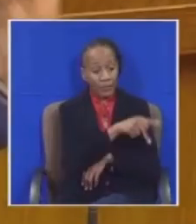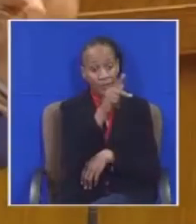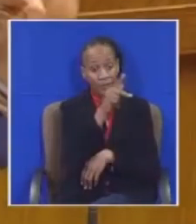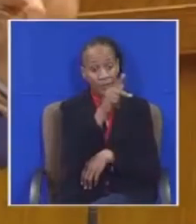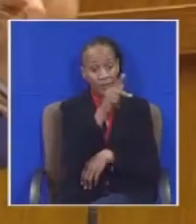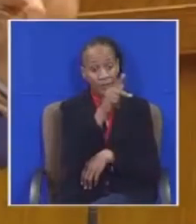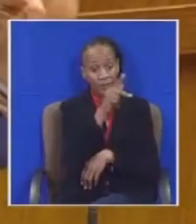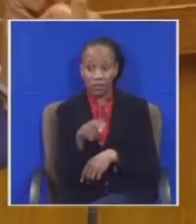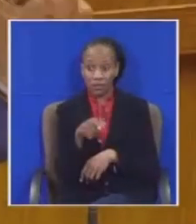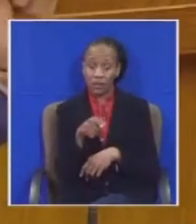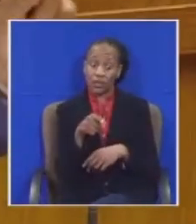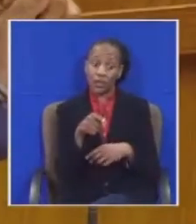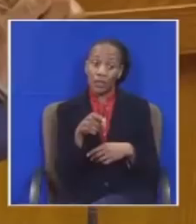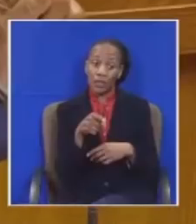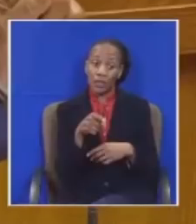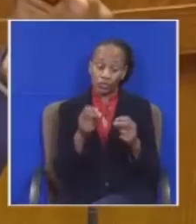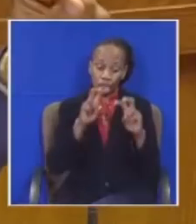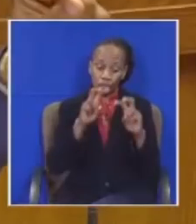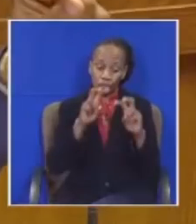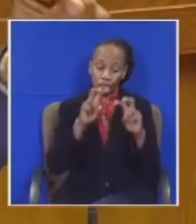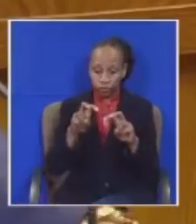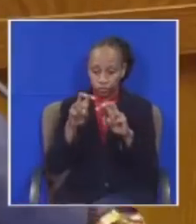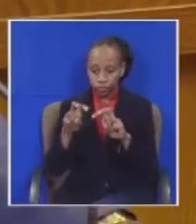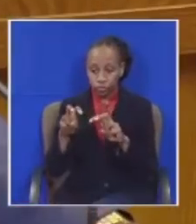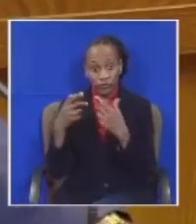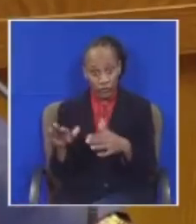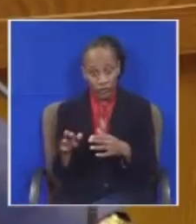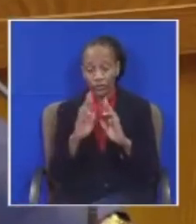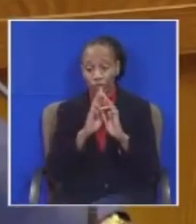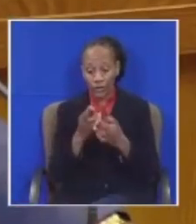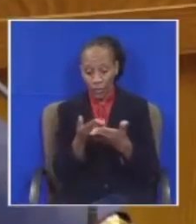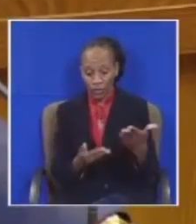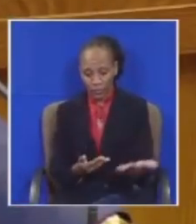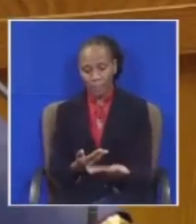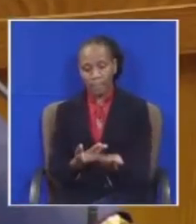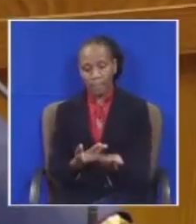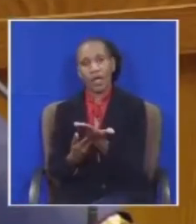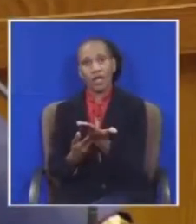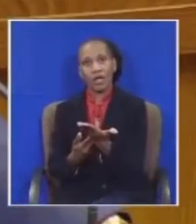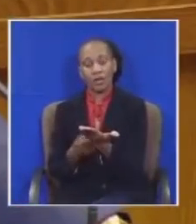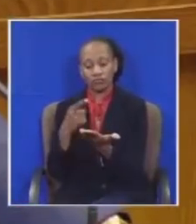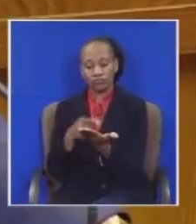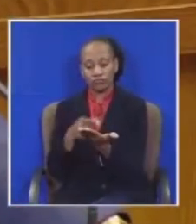Investigating and producing a report which is called capture report